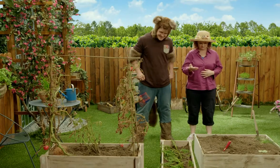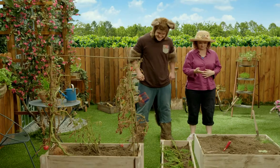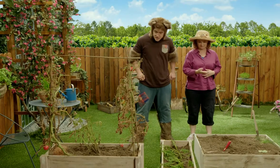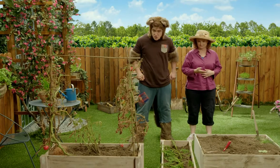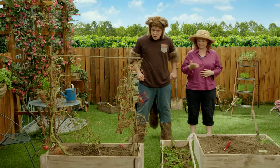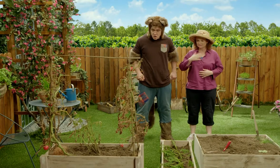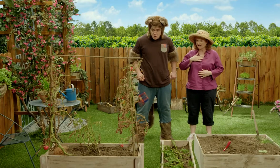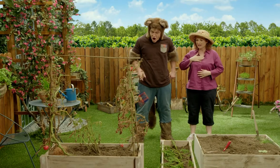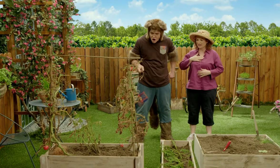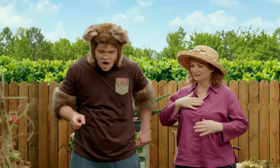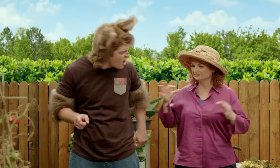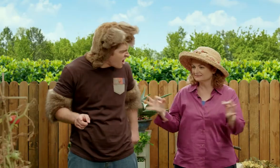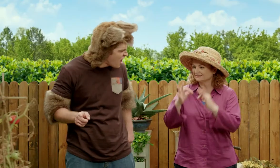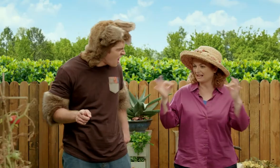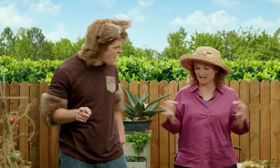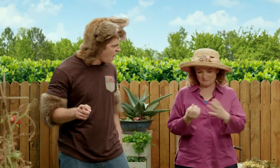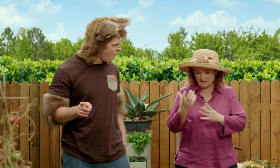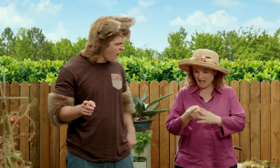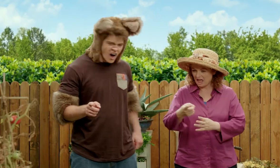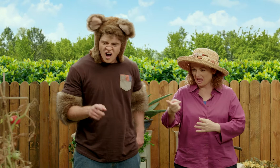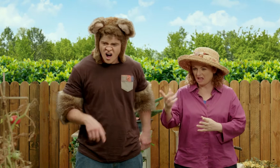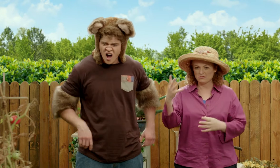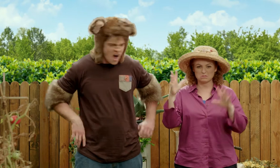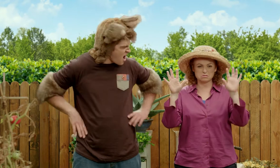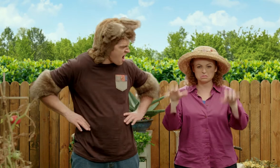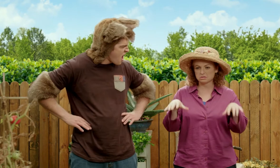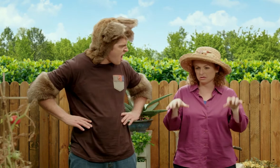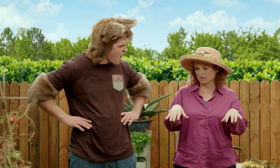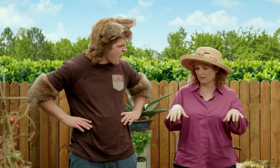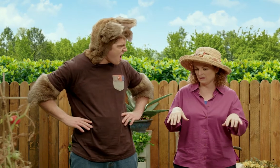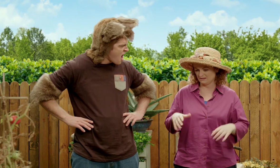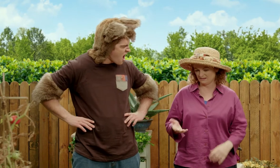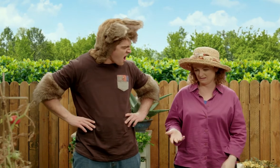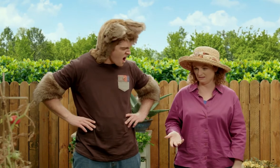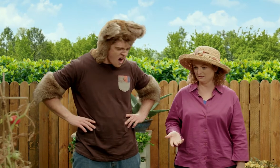Oh no, look at my garden. Look at the plants, they're wilted.